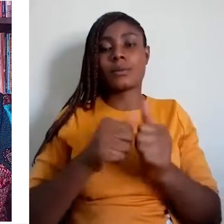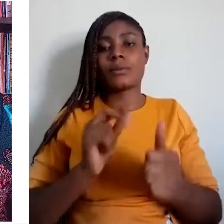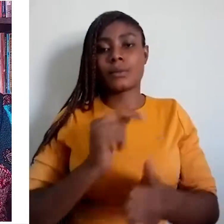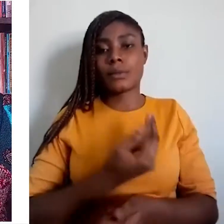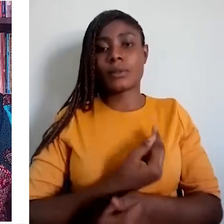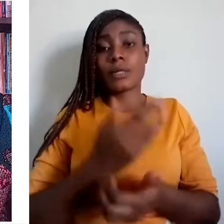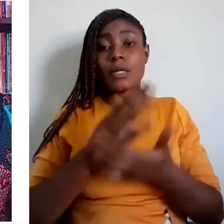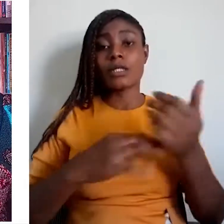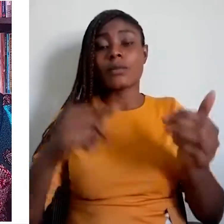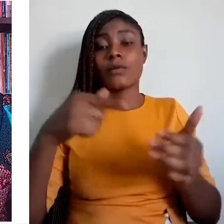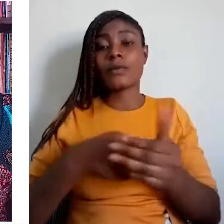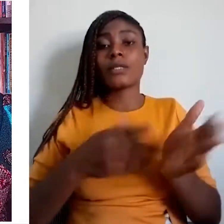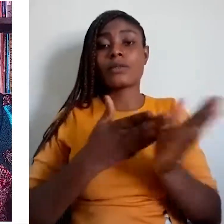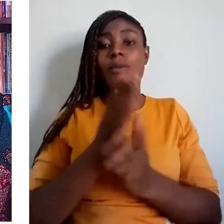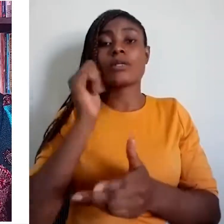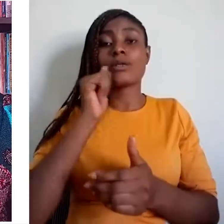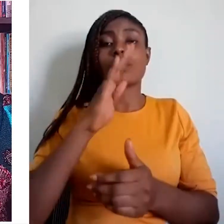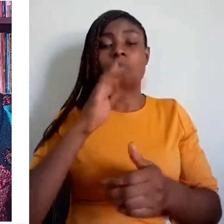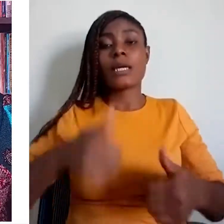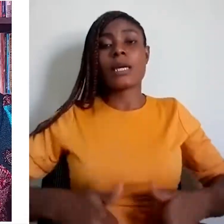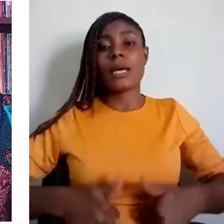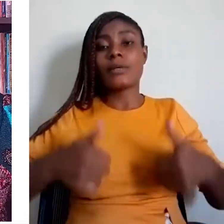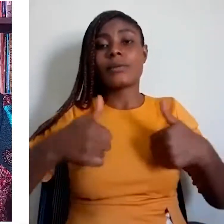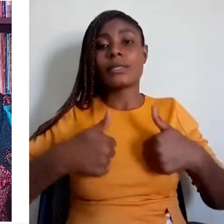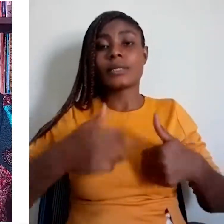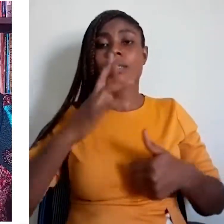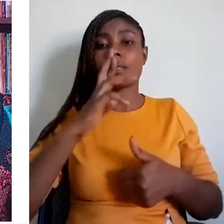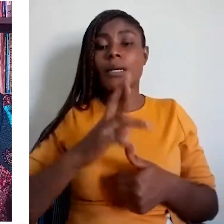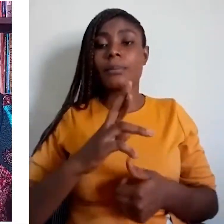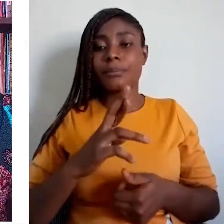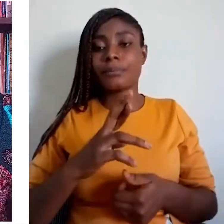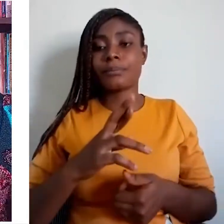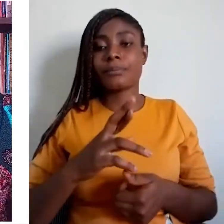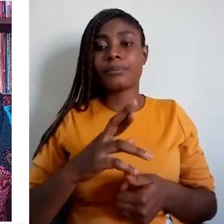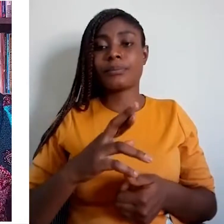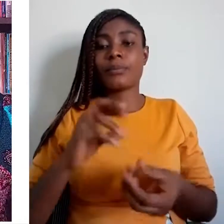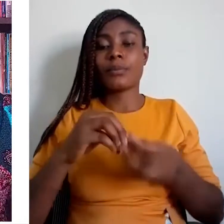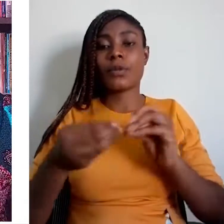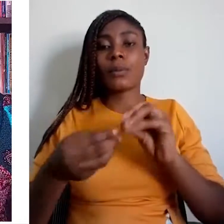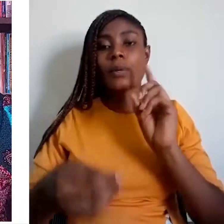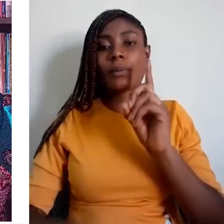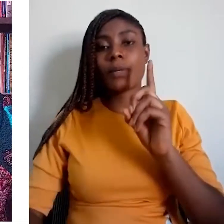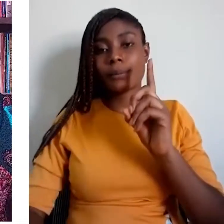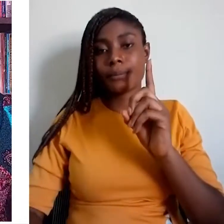The speakers of the major languages clearly have an advantage over the speakers of the minority languages.